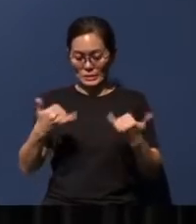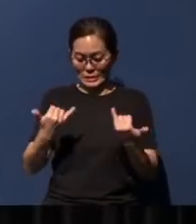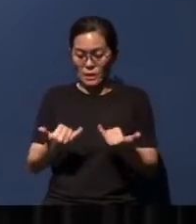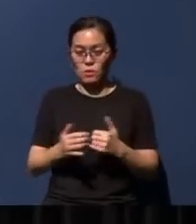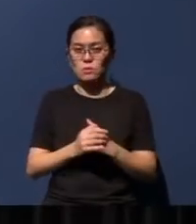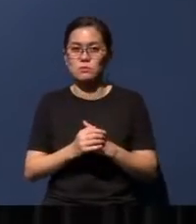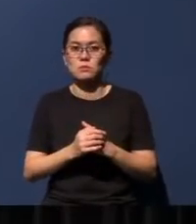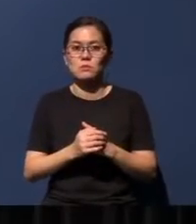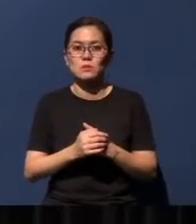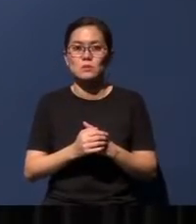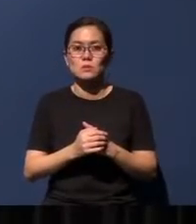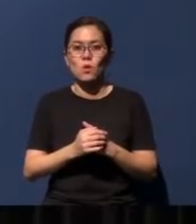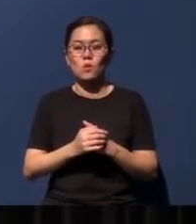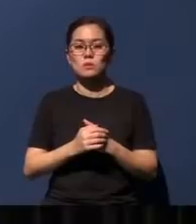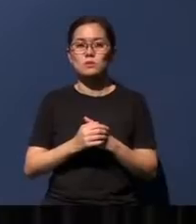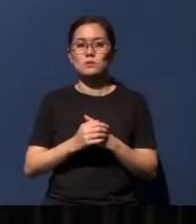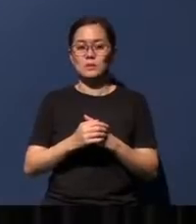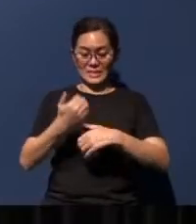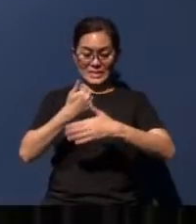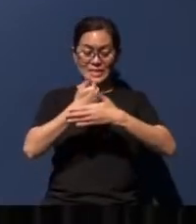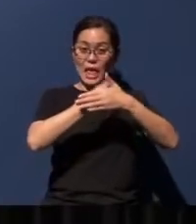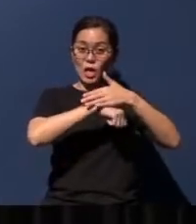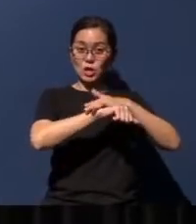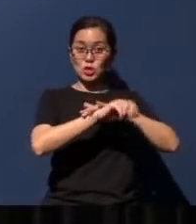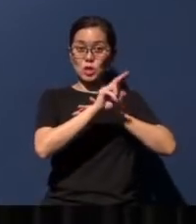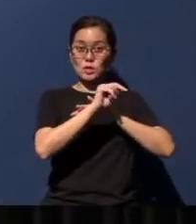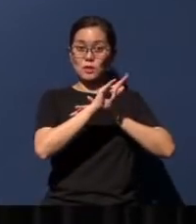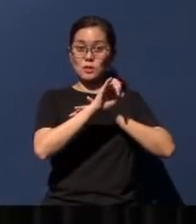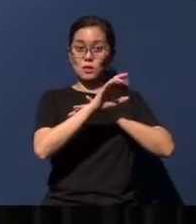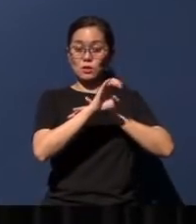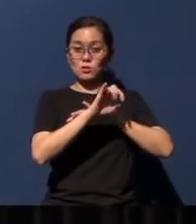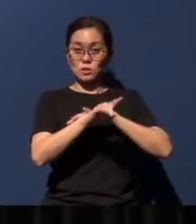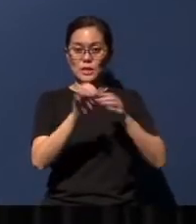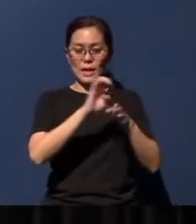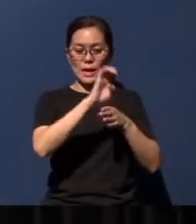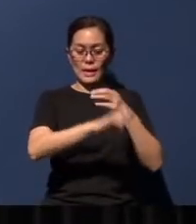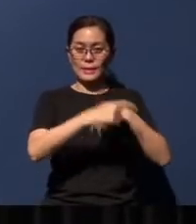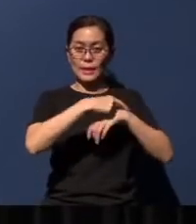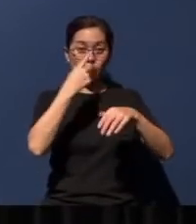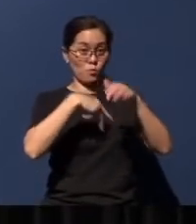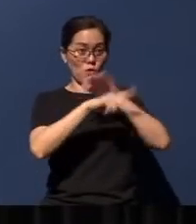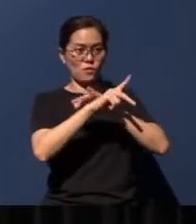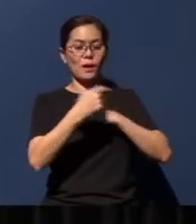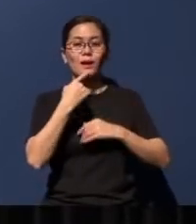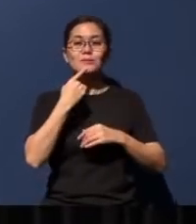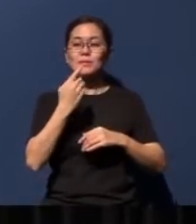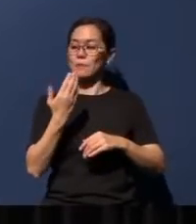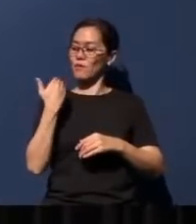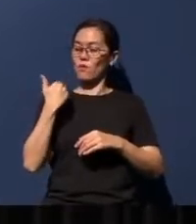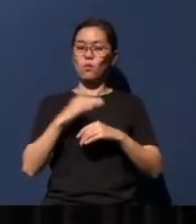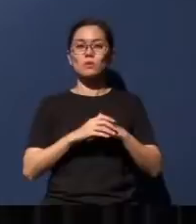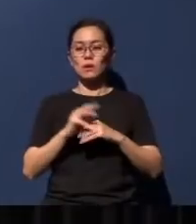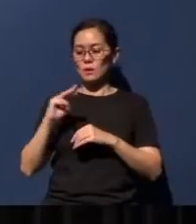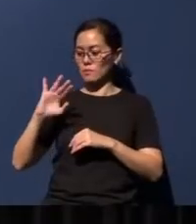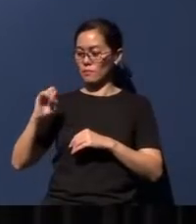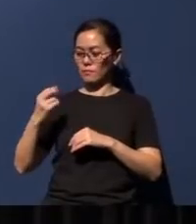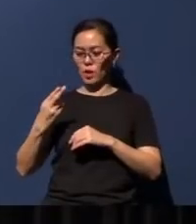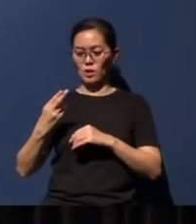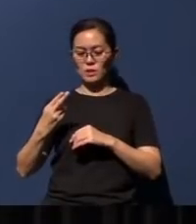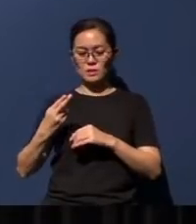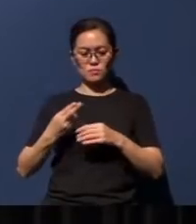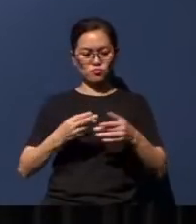that given the nature of end time prophecies - as I said earlier, Micah has traversed 3000 years or